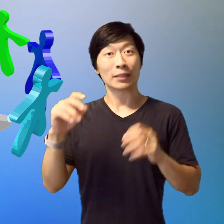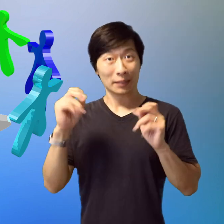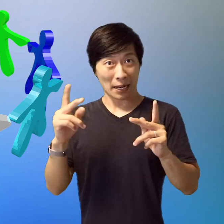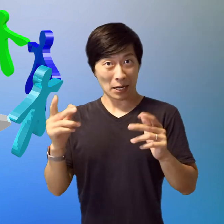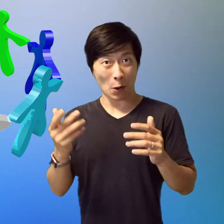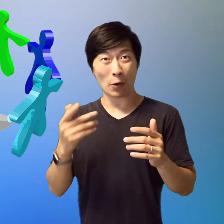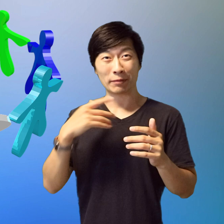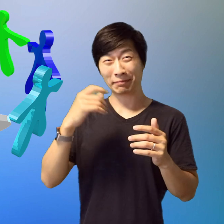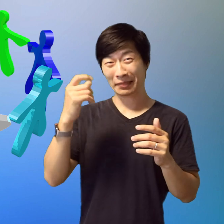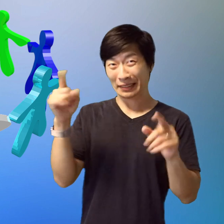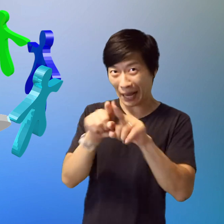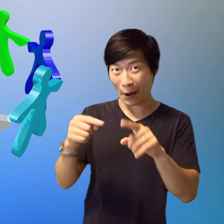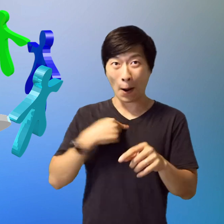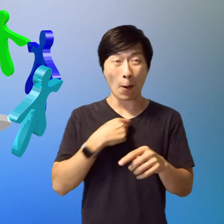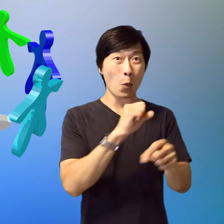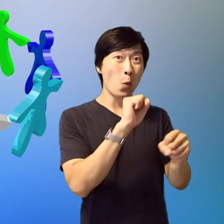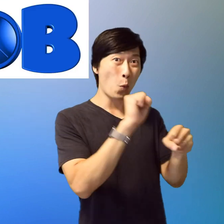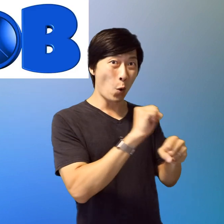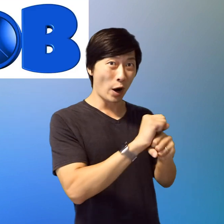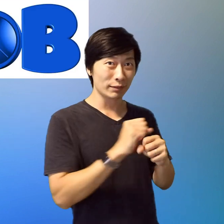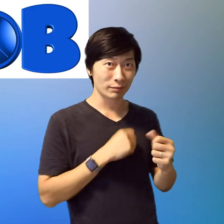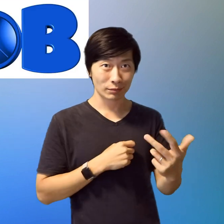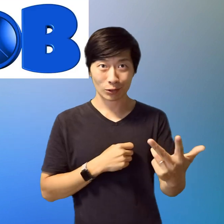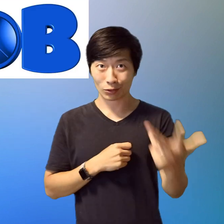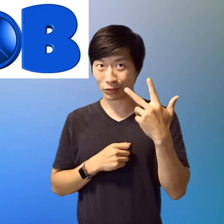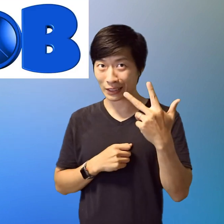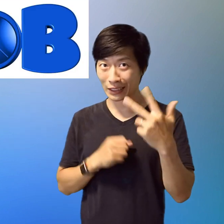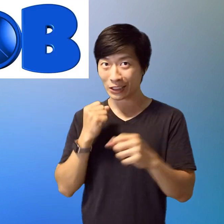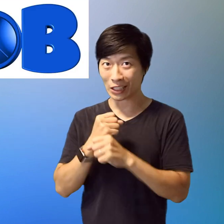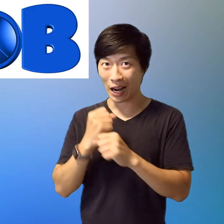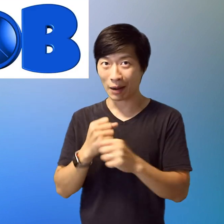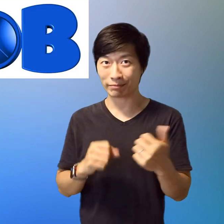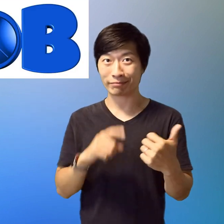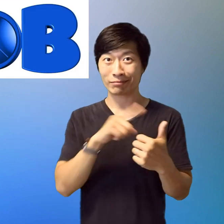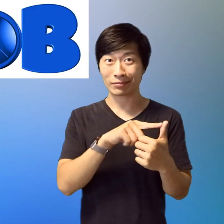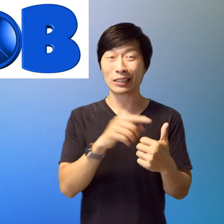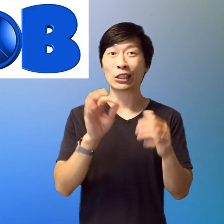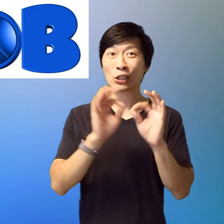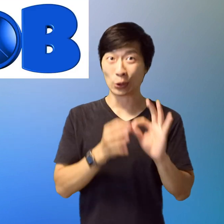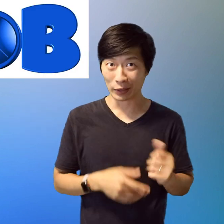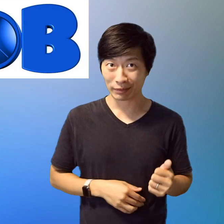full access to everybody. At the same time, I do also have three different jobs